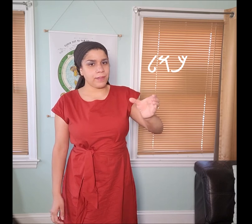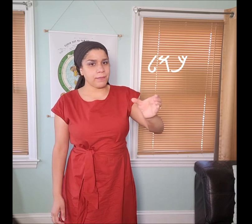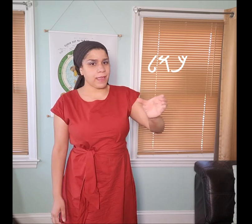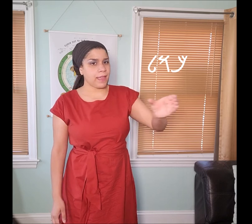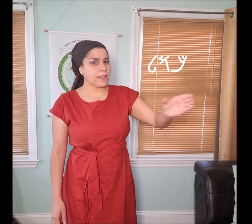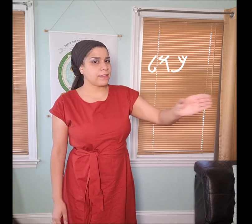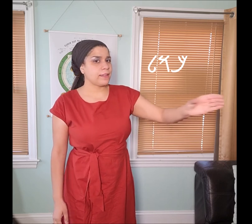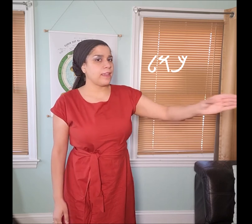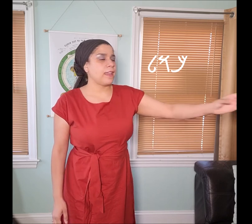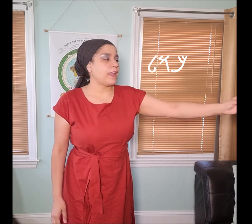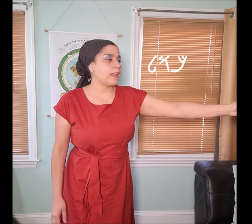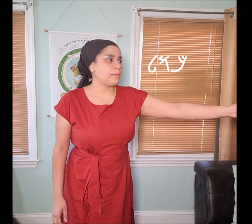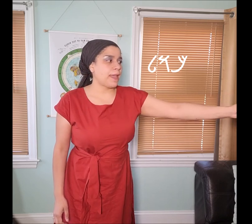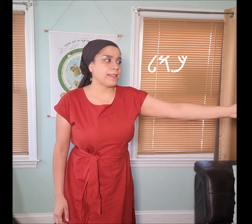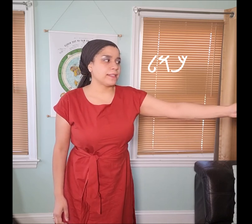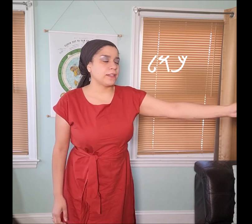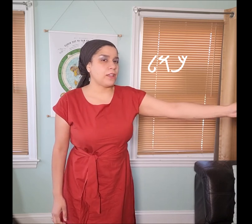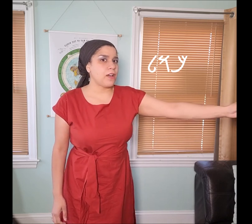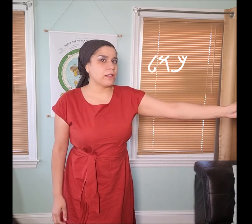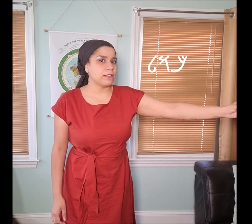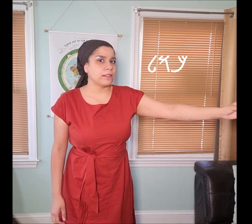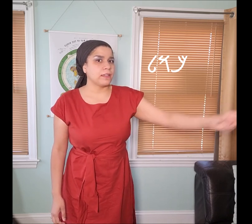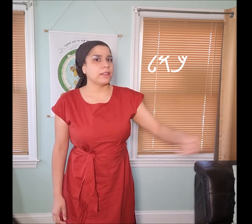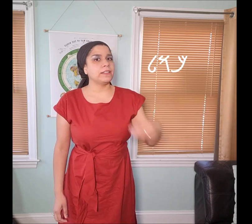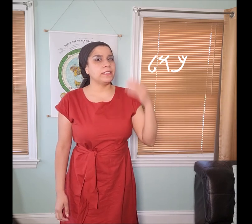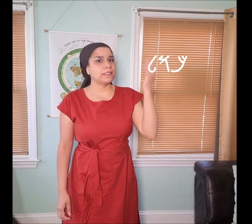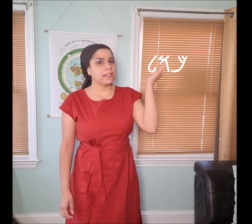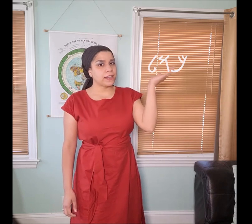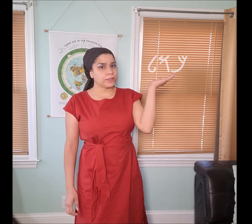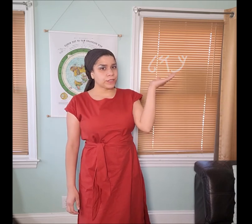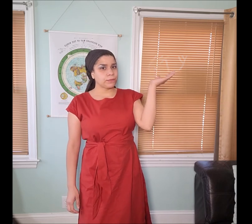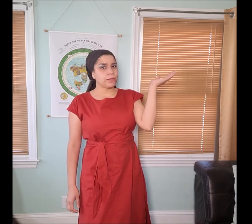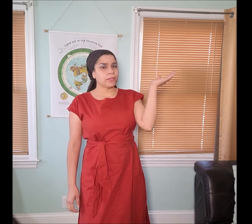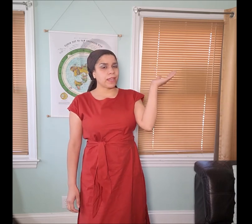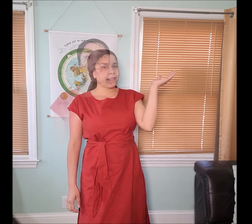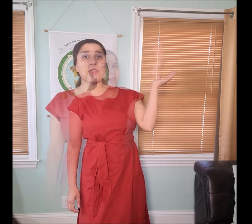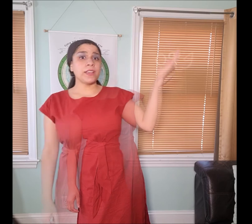in my hand and I’m passing it along. These letters communicate that. This